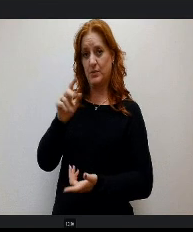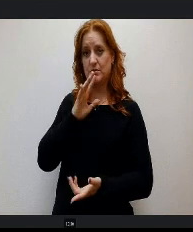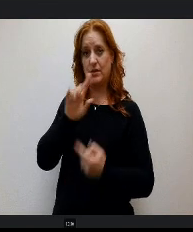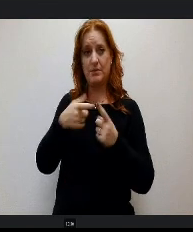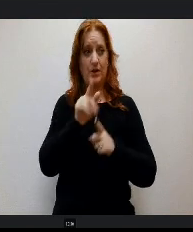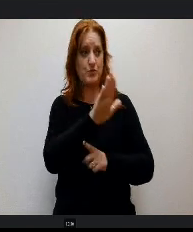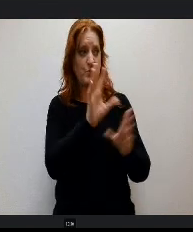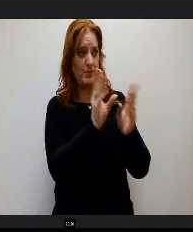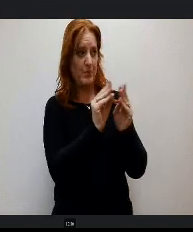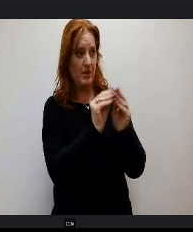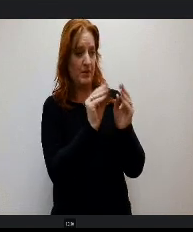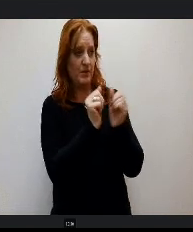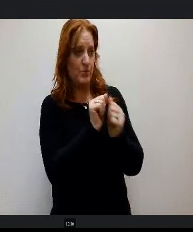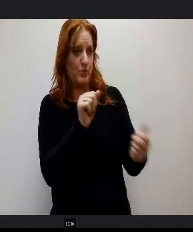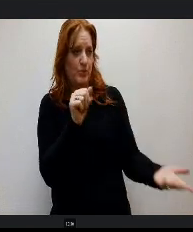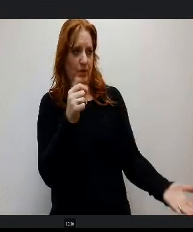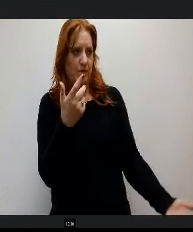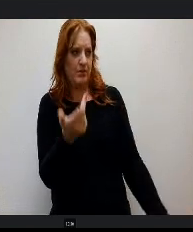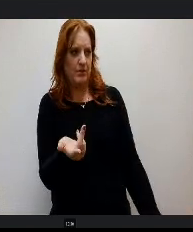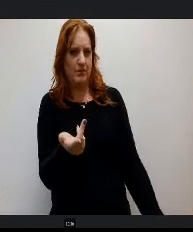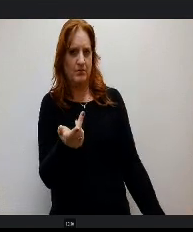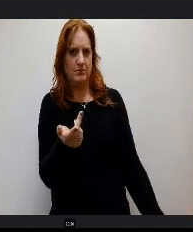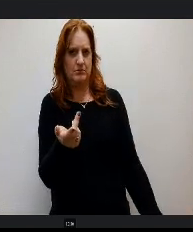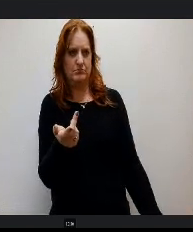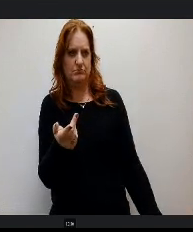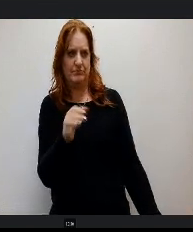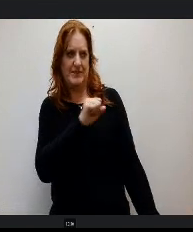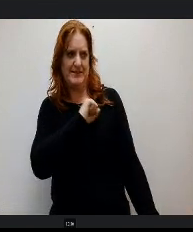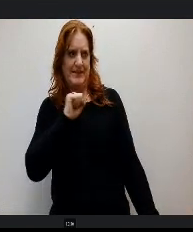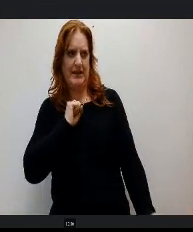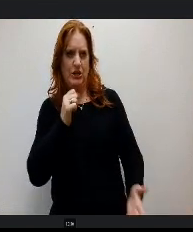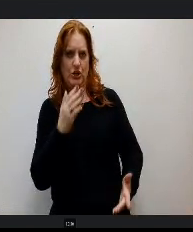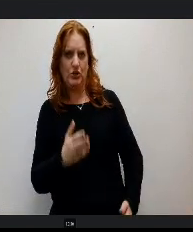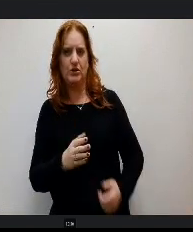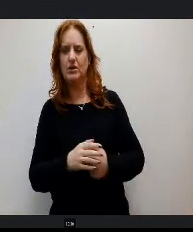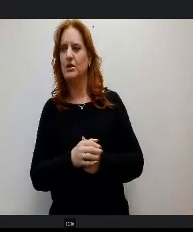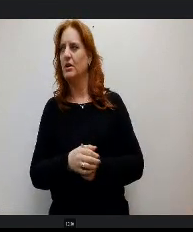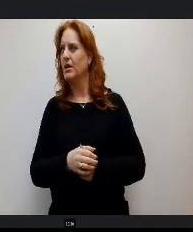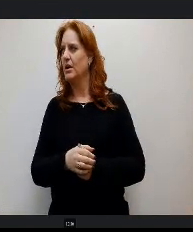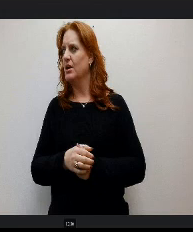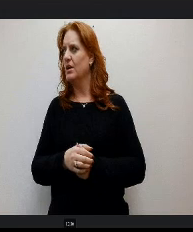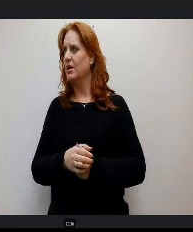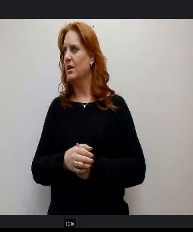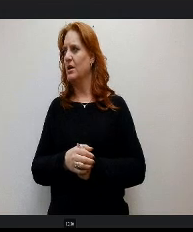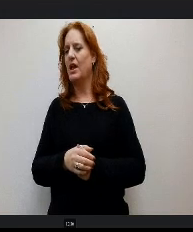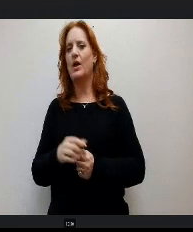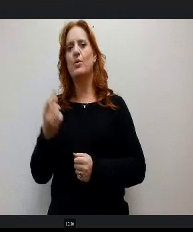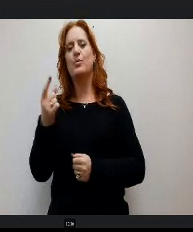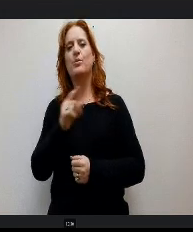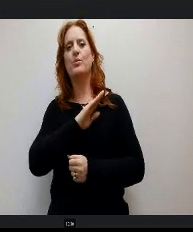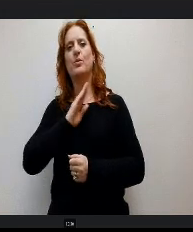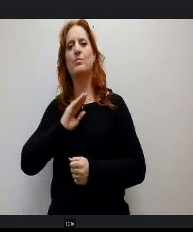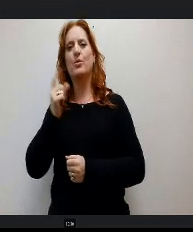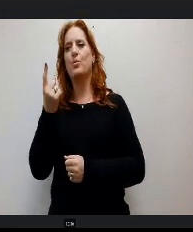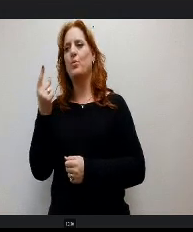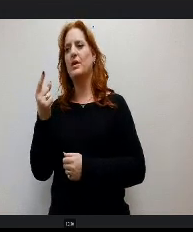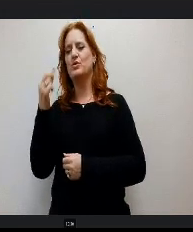Ms. McCluskey? A Representative McCluskey and so Board. One of the reasons why we want to highlight this is we belong to the